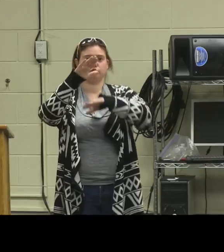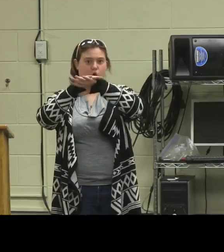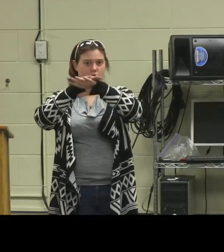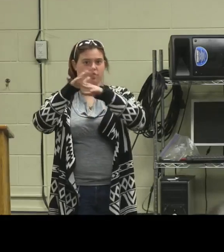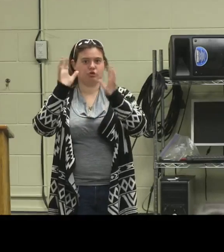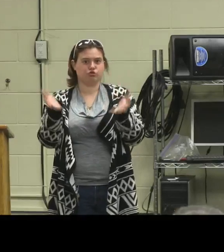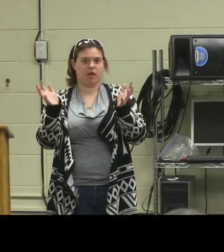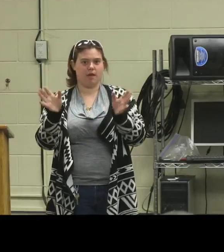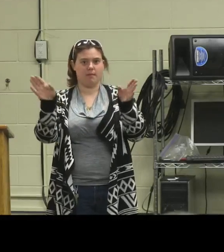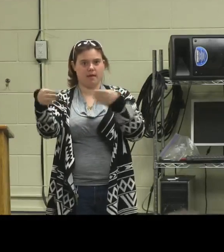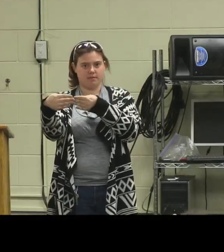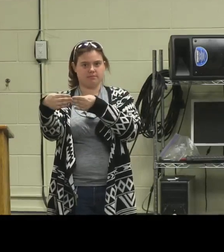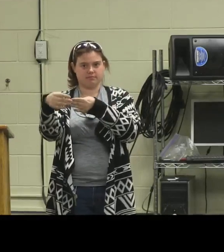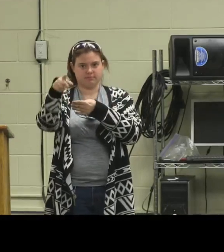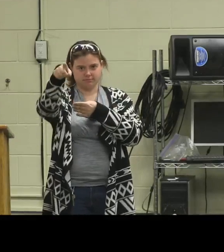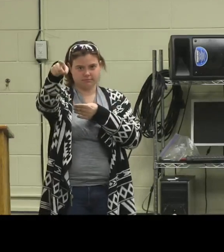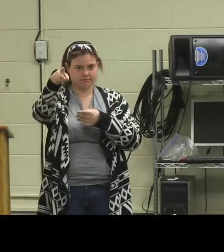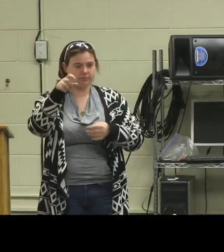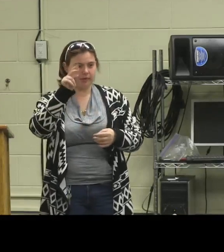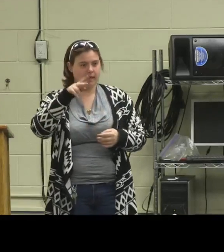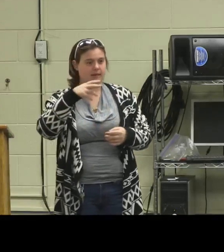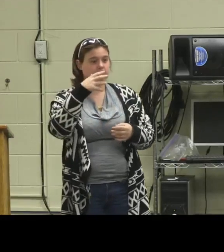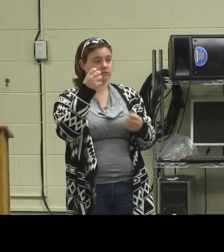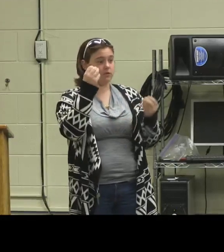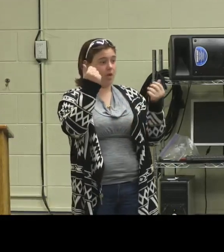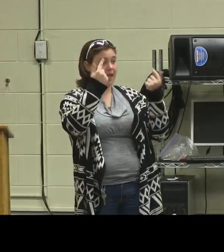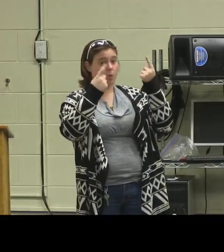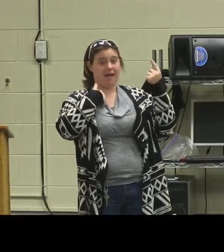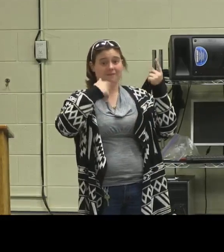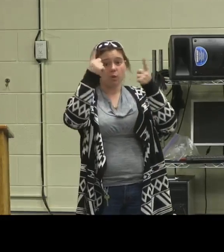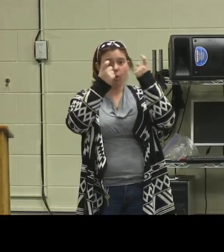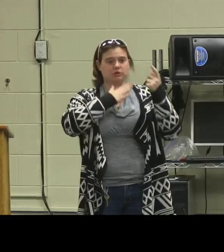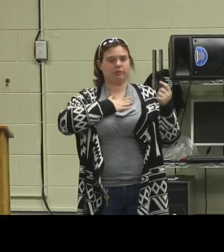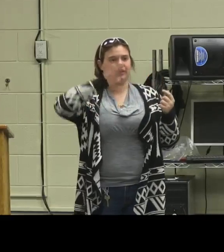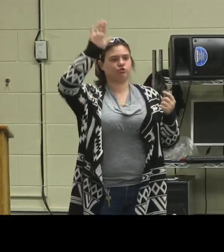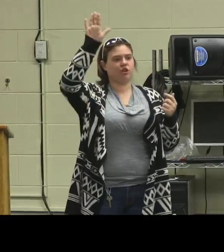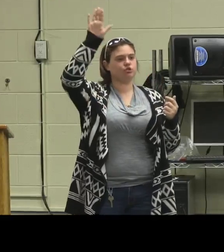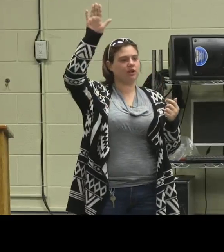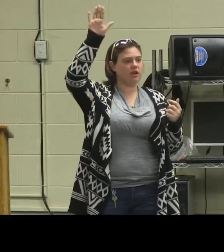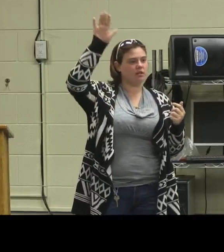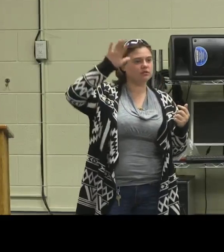please leave your questions or the lifestream people, go ahead, and ask your questions on the chat,